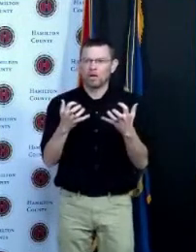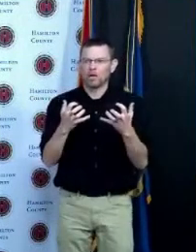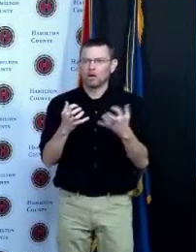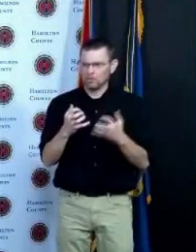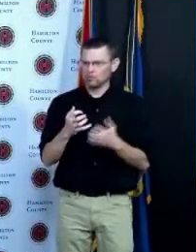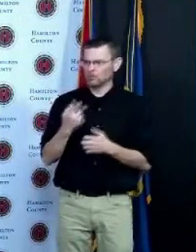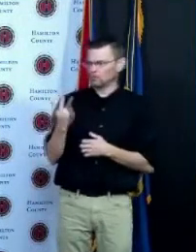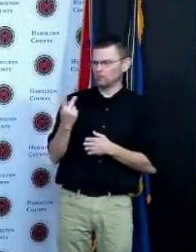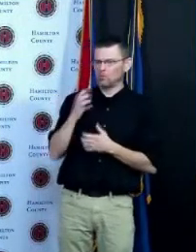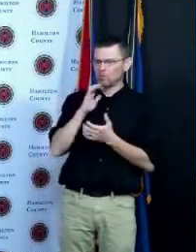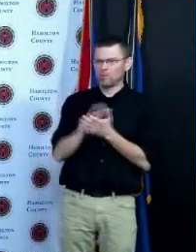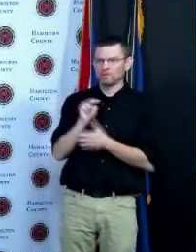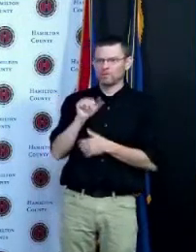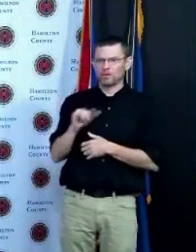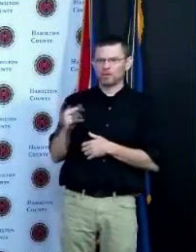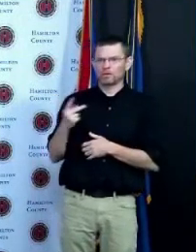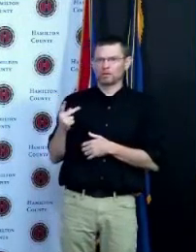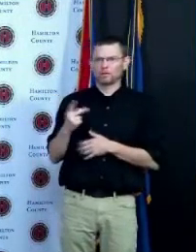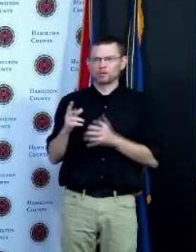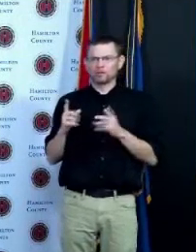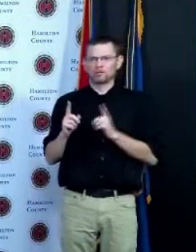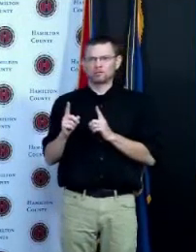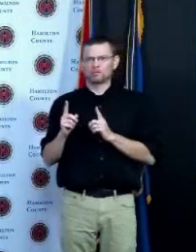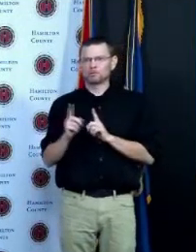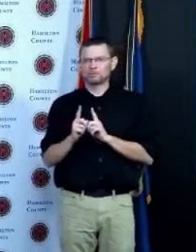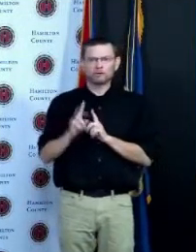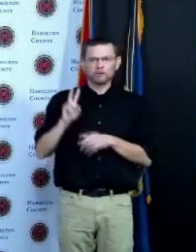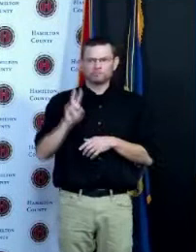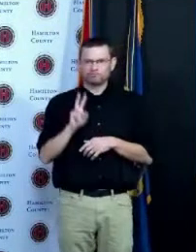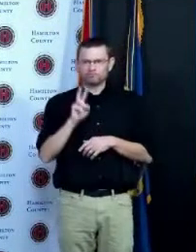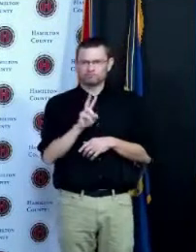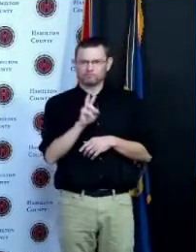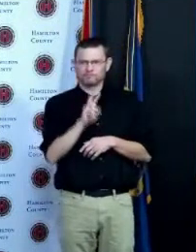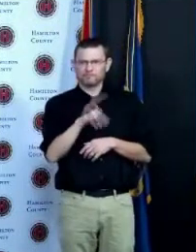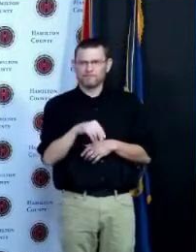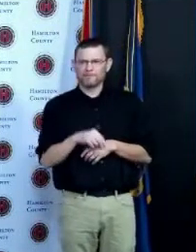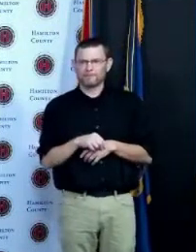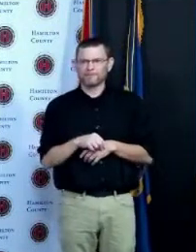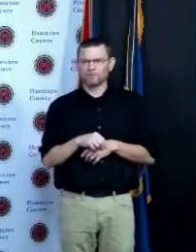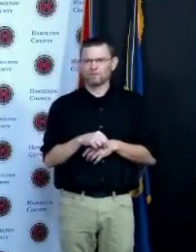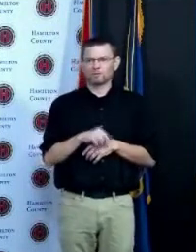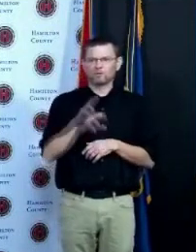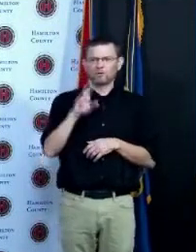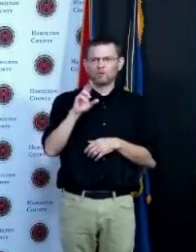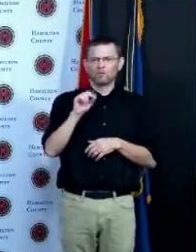up to a Kroger store with Rodney McMullen the CEO in charge and you can simply go and buy your fruit